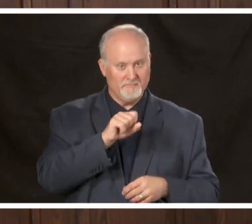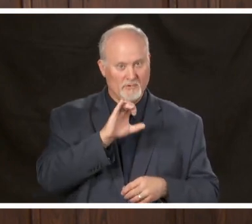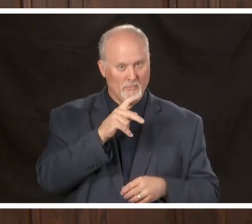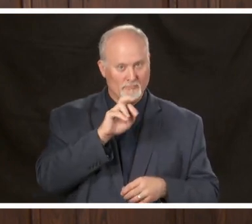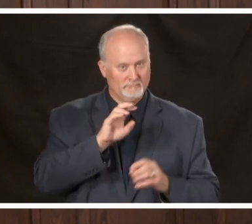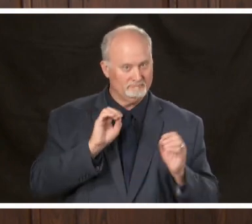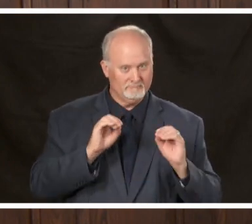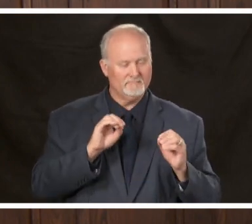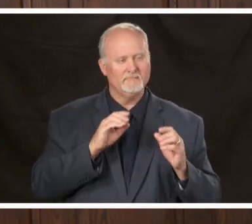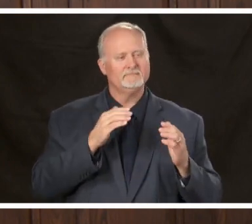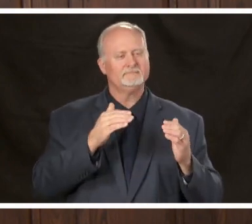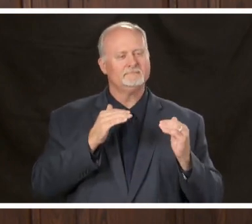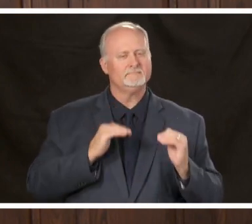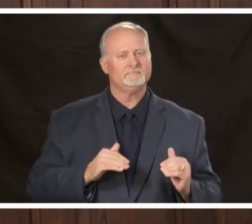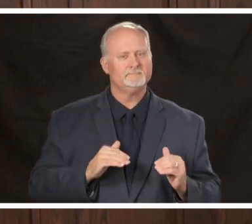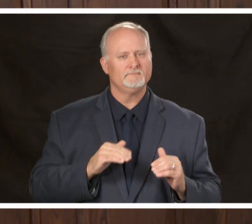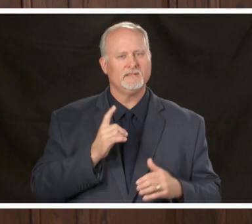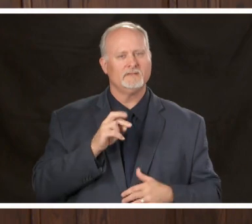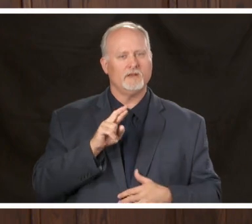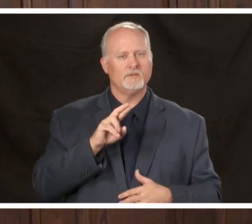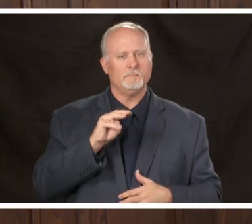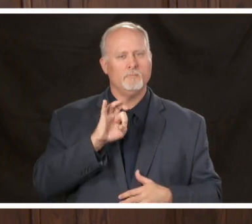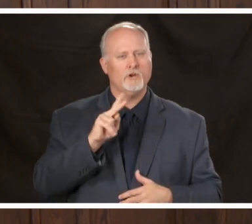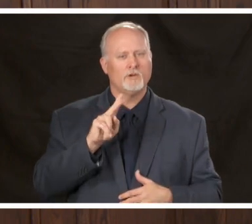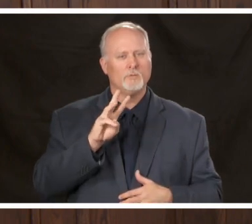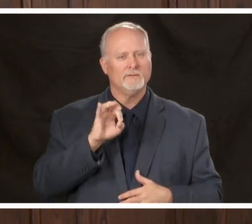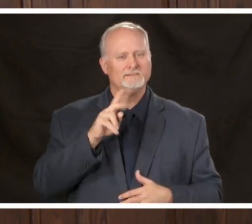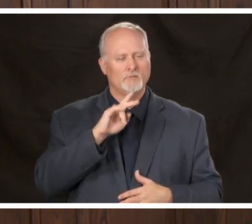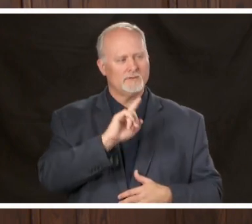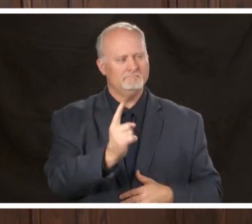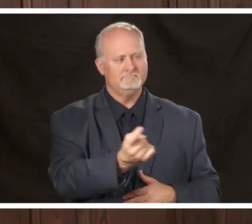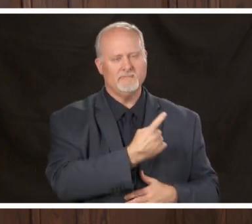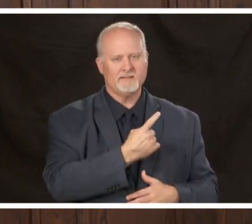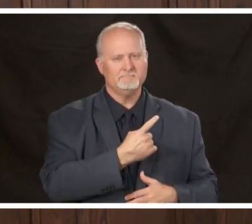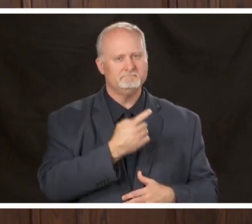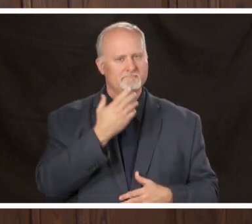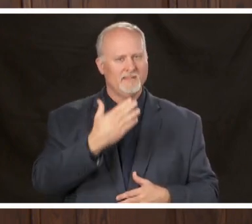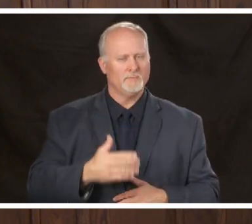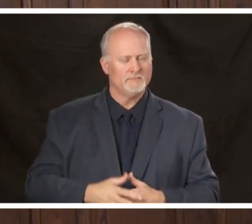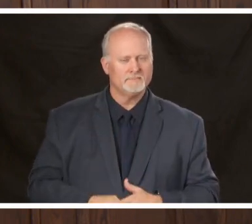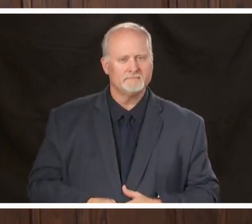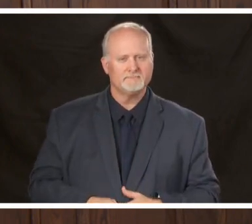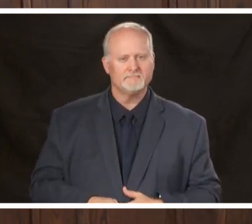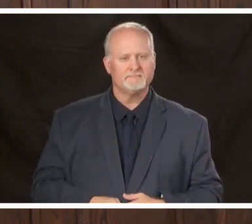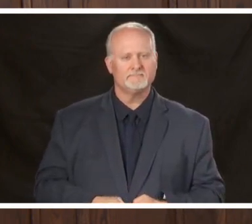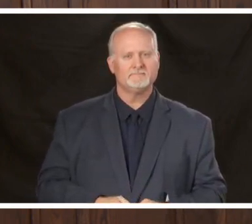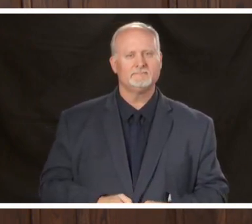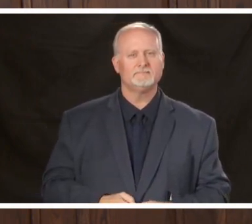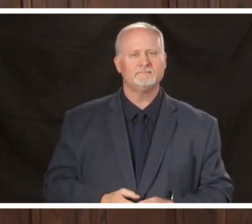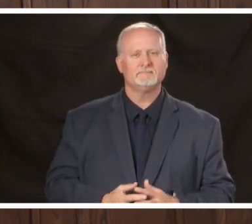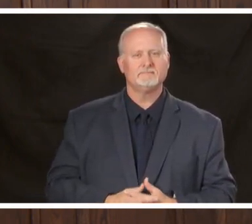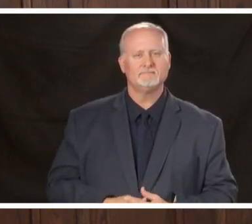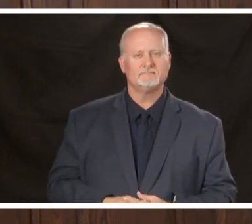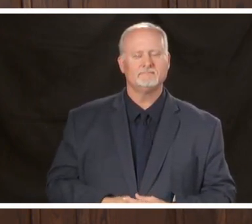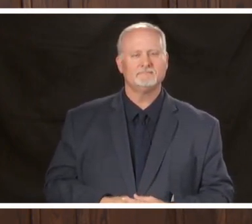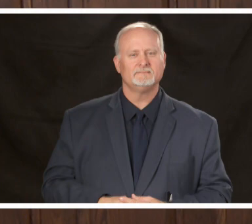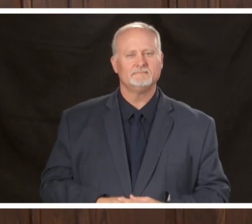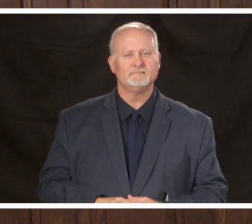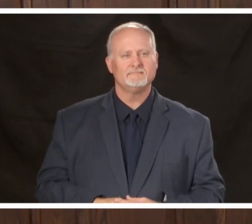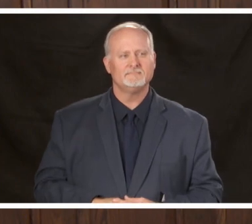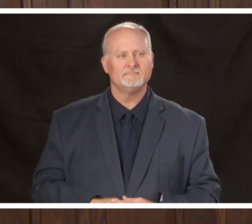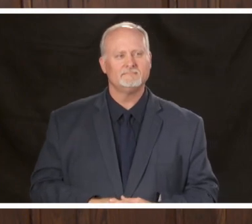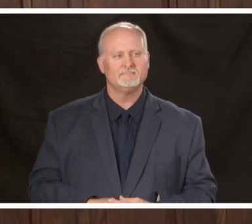we'll move on to dr. Martin Wilson who will come back to the podium the line